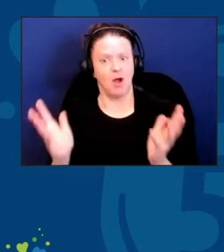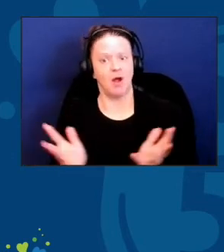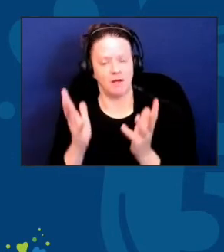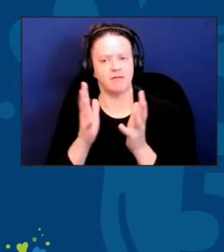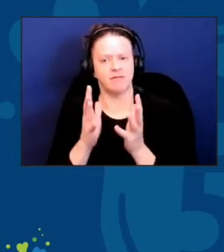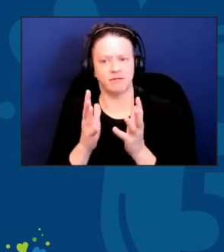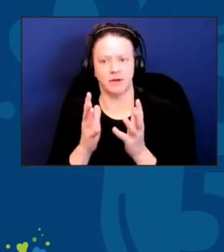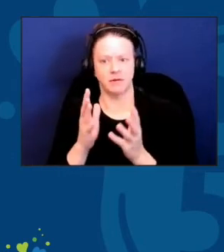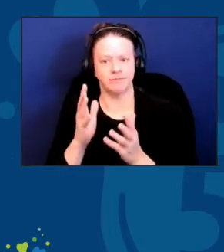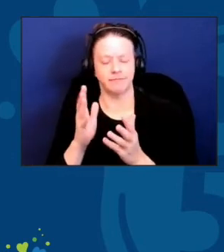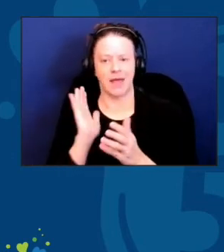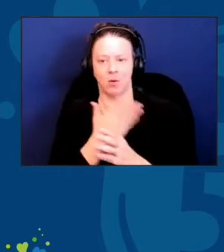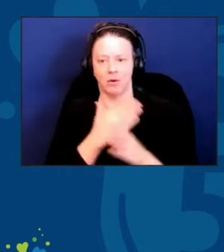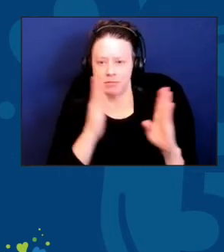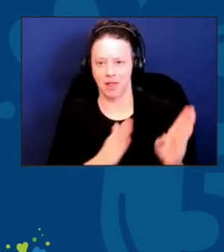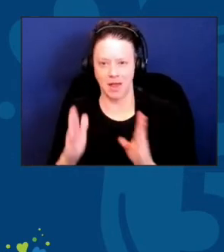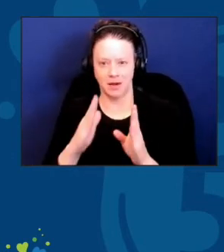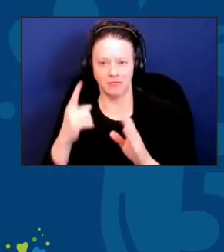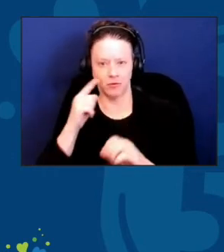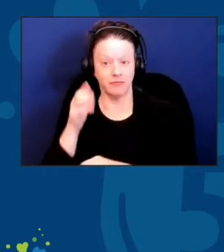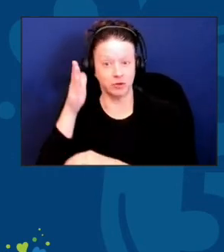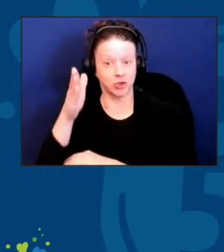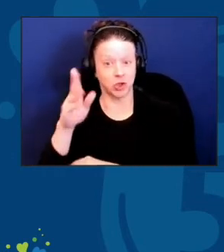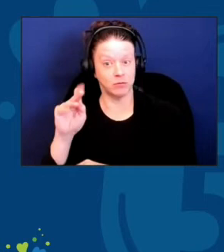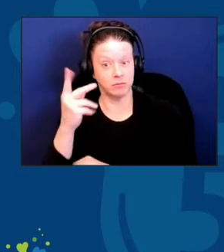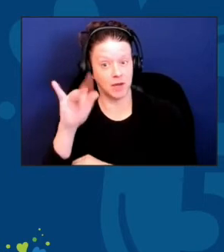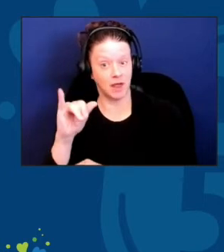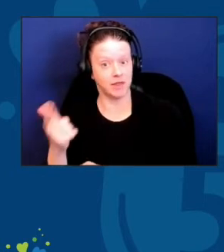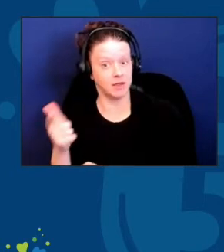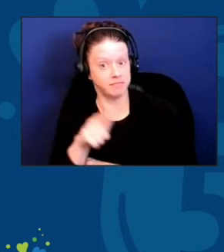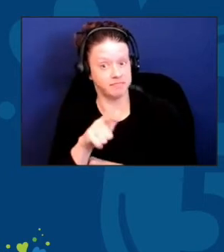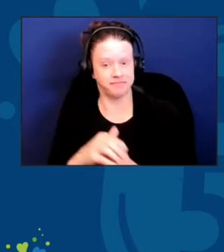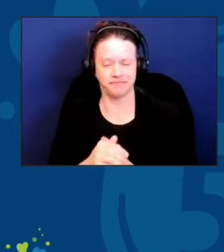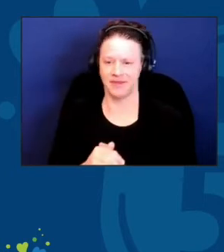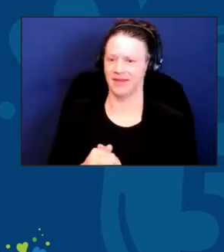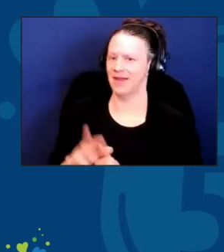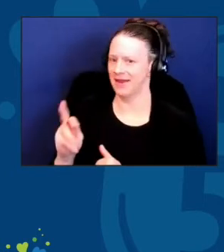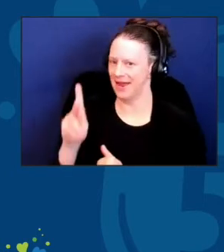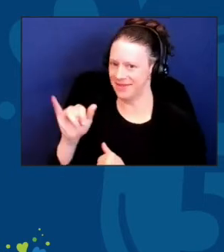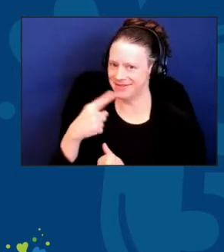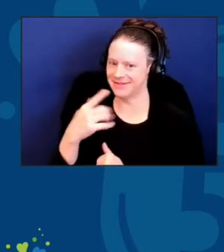in which we need to go, Kathy. Thank you, Jeff. Great, great answer.